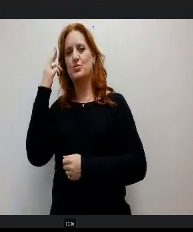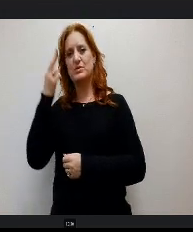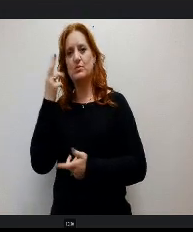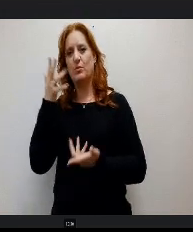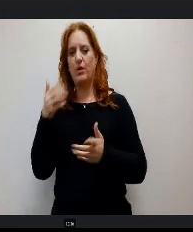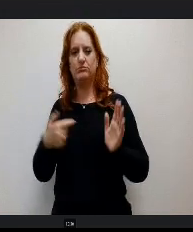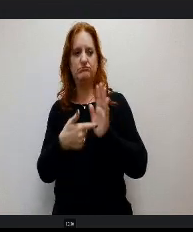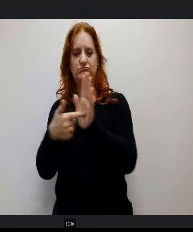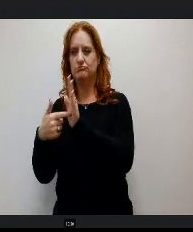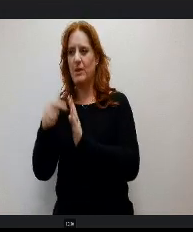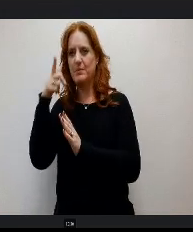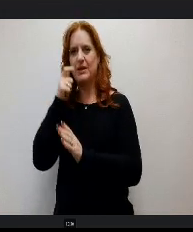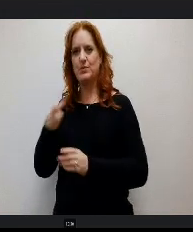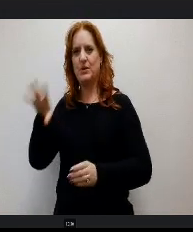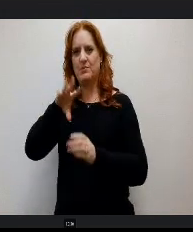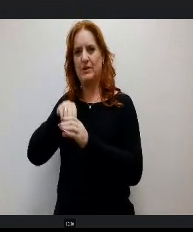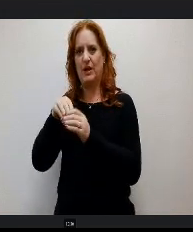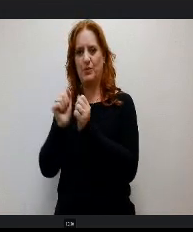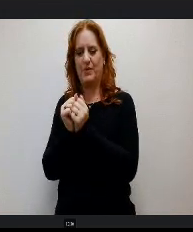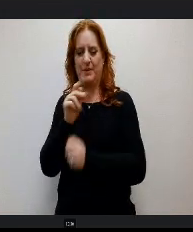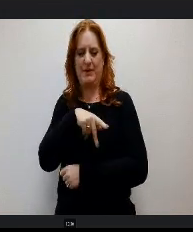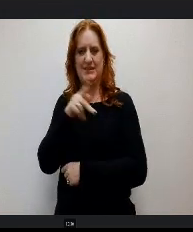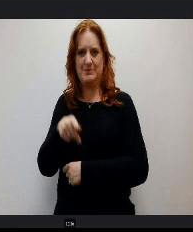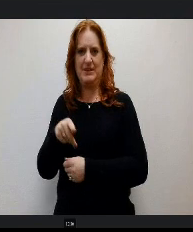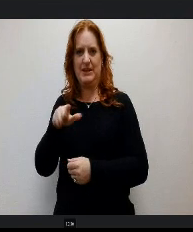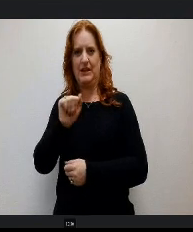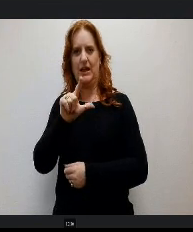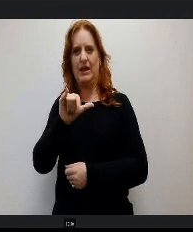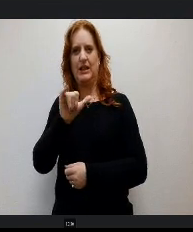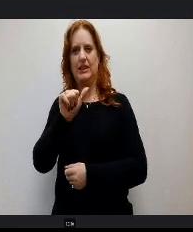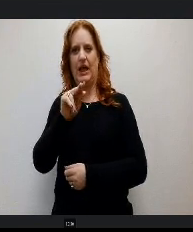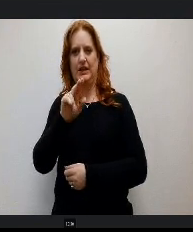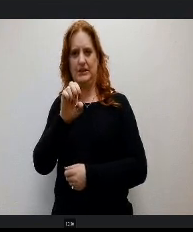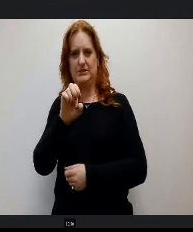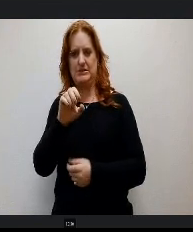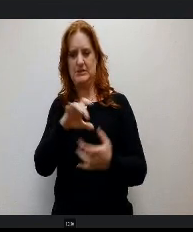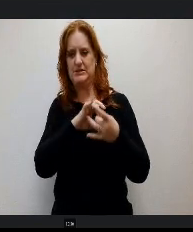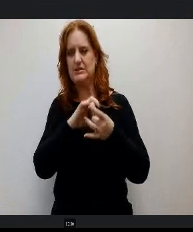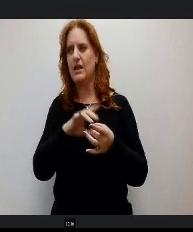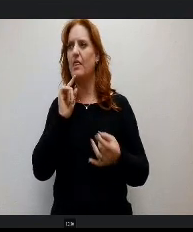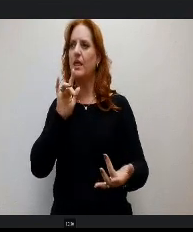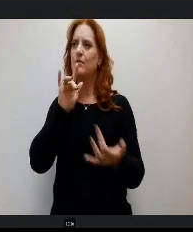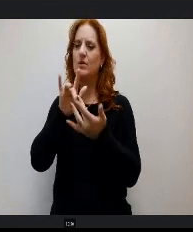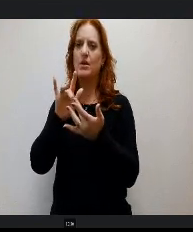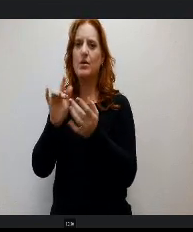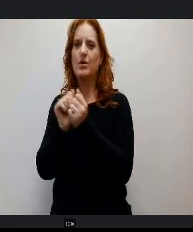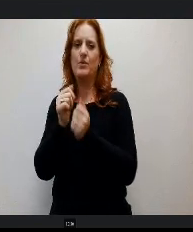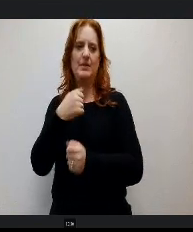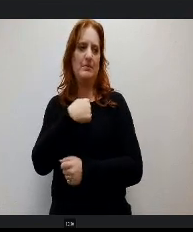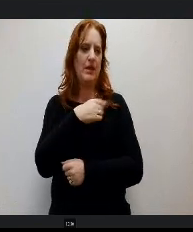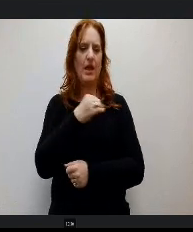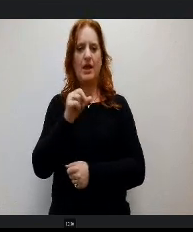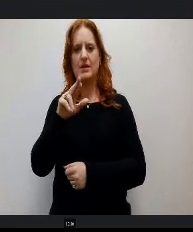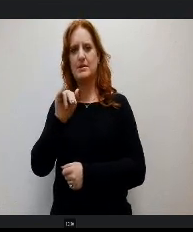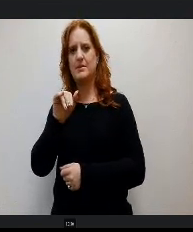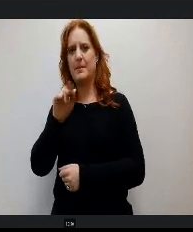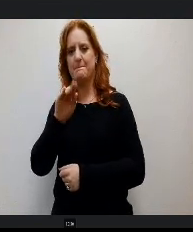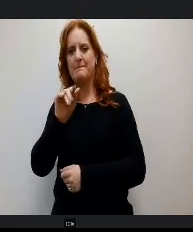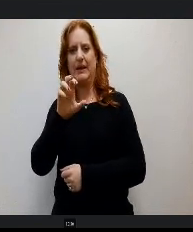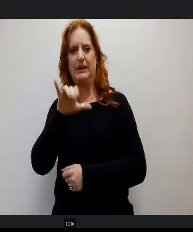Pikes Peak Alliance and they have reached out to Becky and to me to say, what is your stance on this